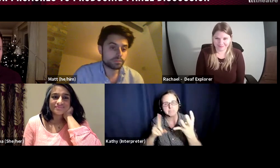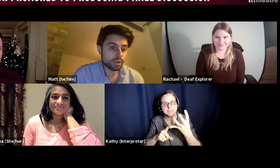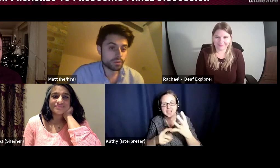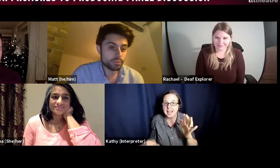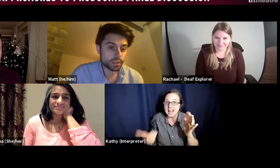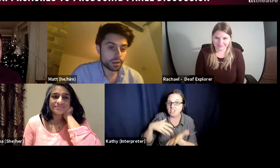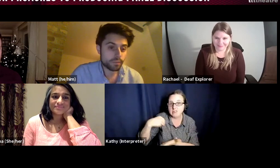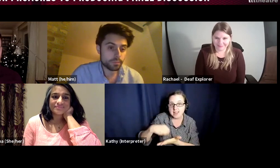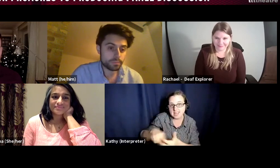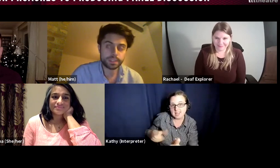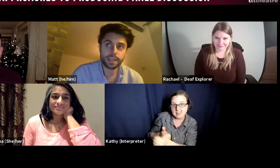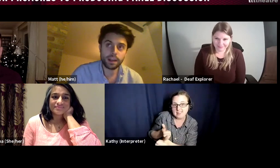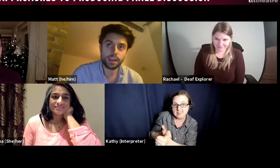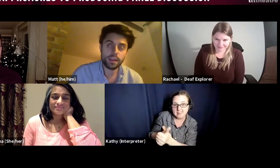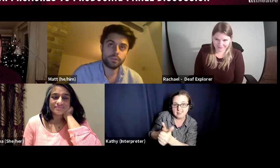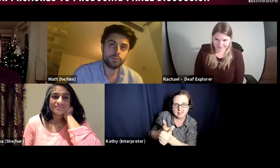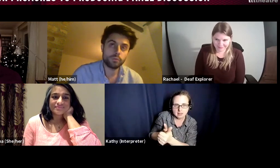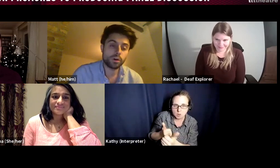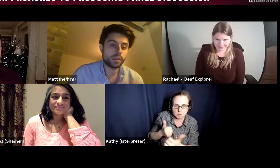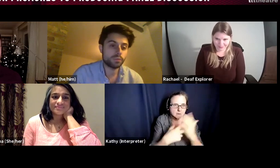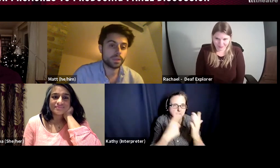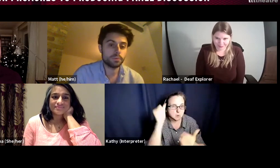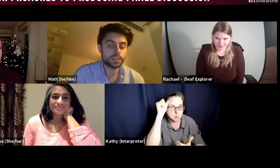because you don't know what's going to come up, particularly if you are working with people whose